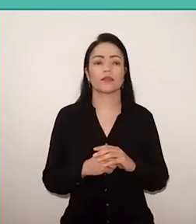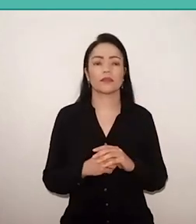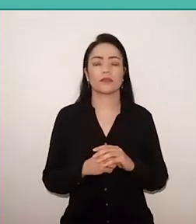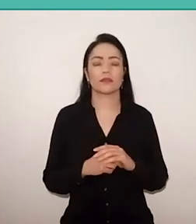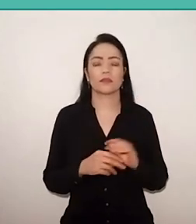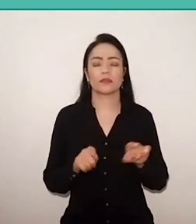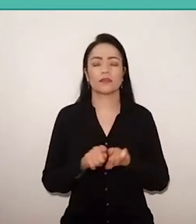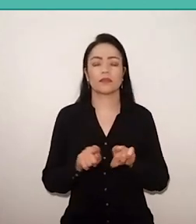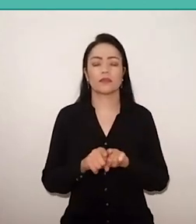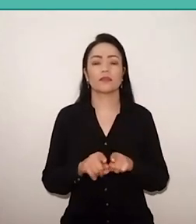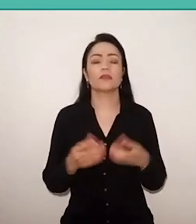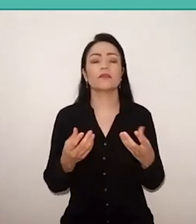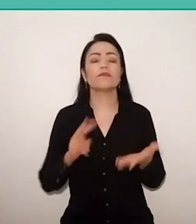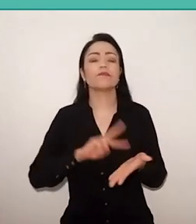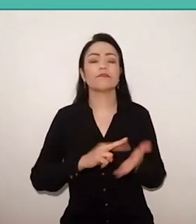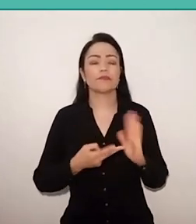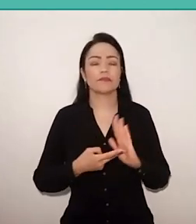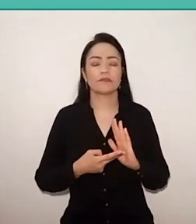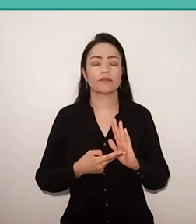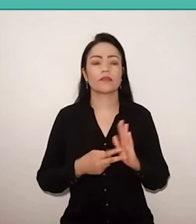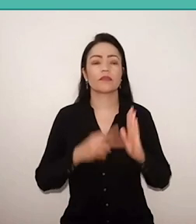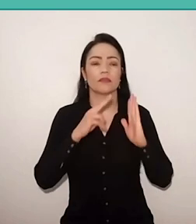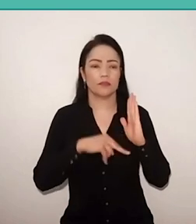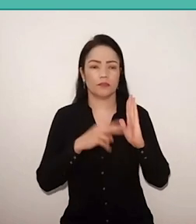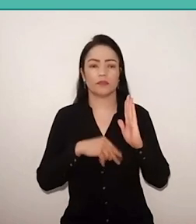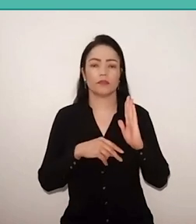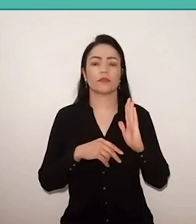what does a critical reading of the world mean